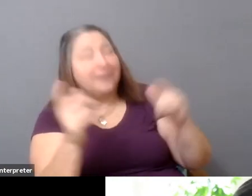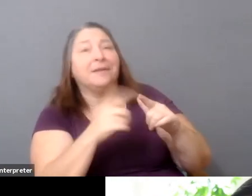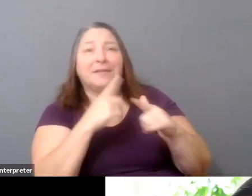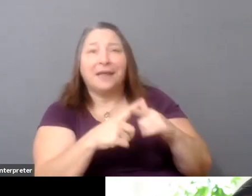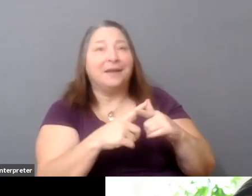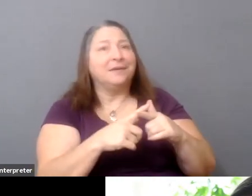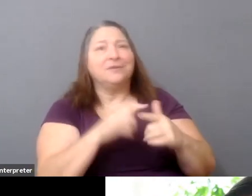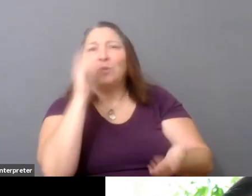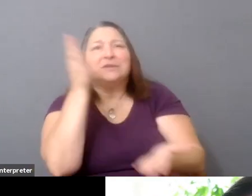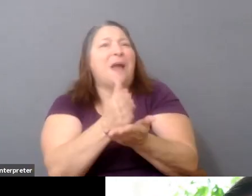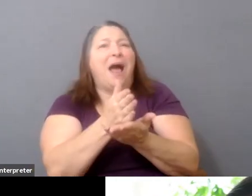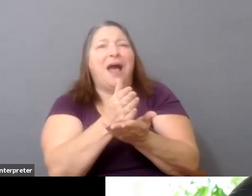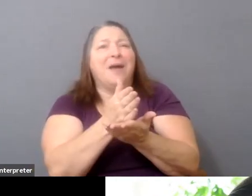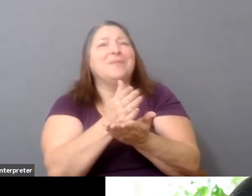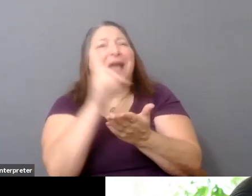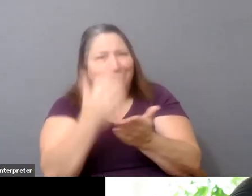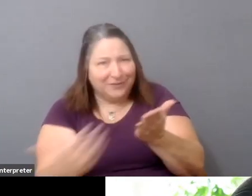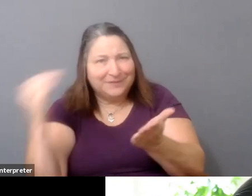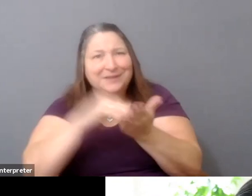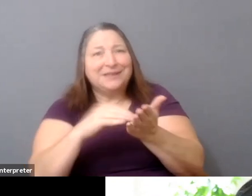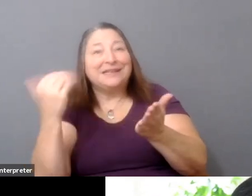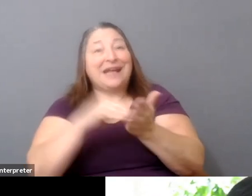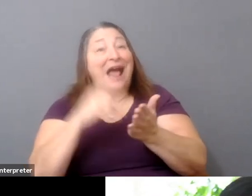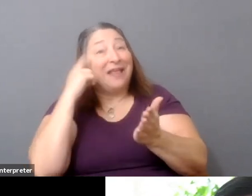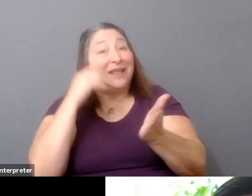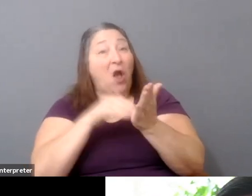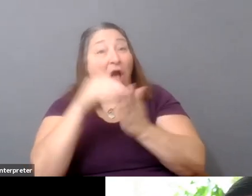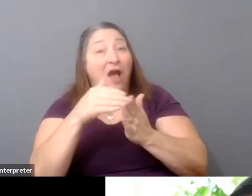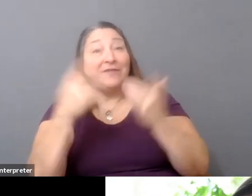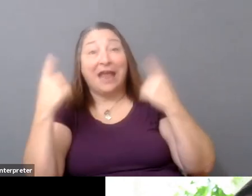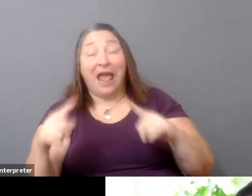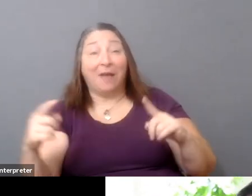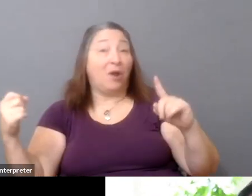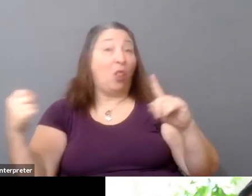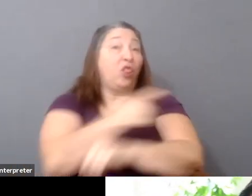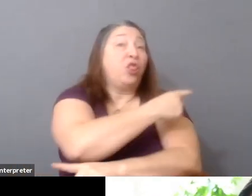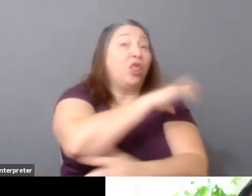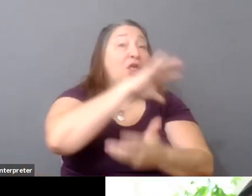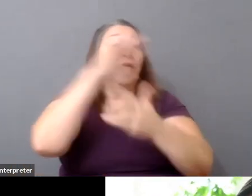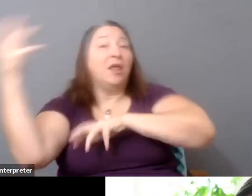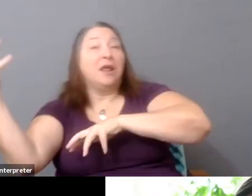Now, where I think things often go off the rails is people end up coming up with these overelaborate things that